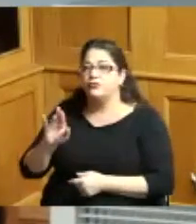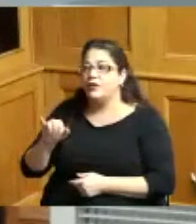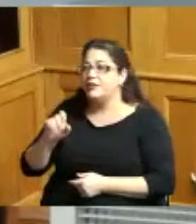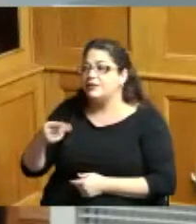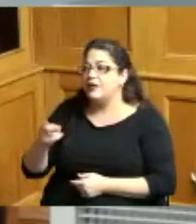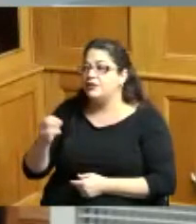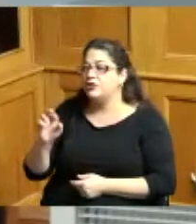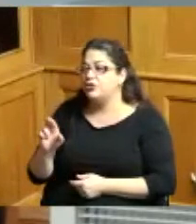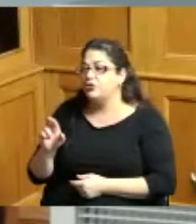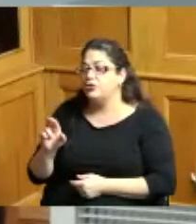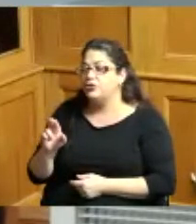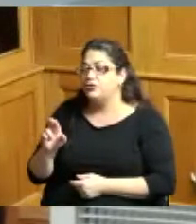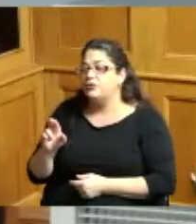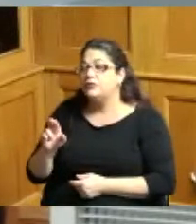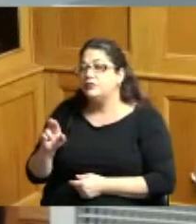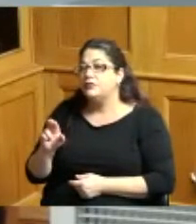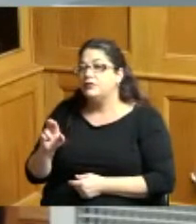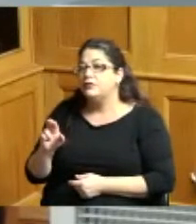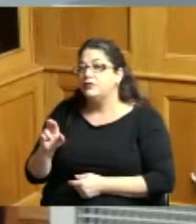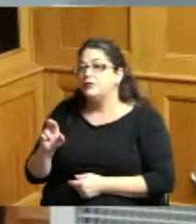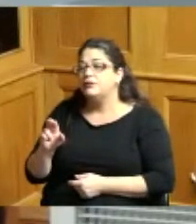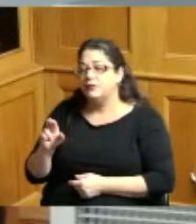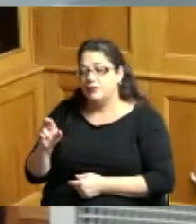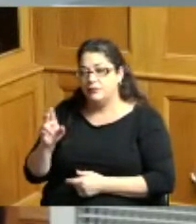the suit was filed on the court of common please it was transferred to